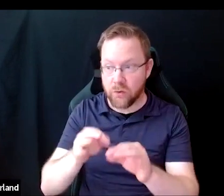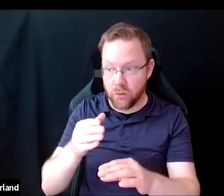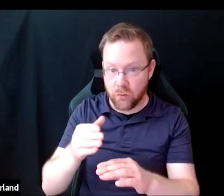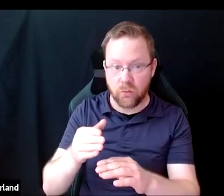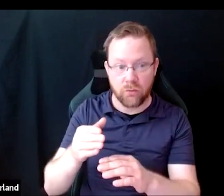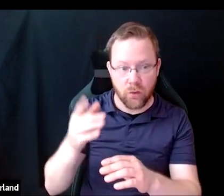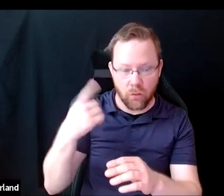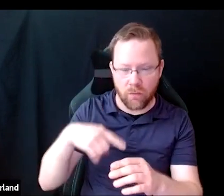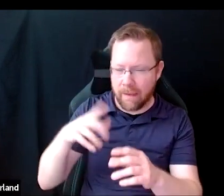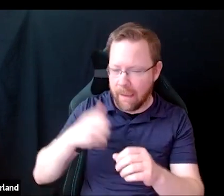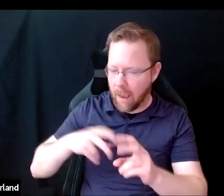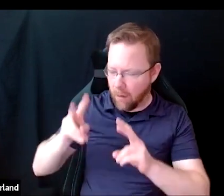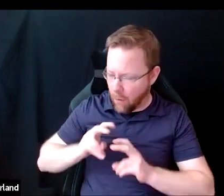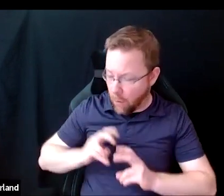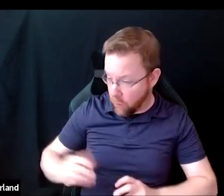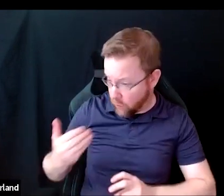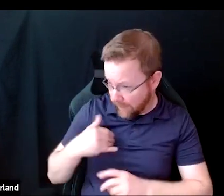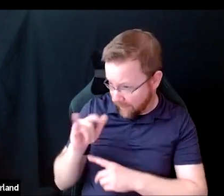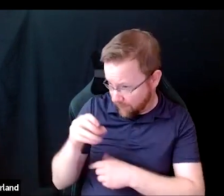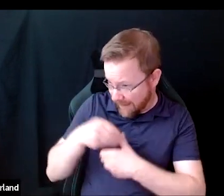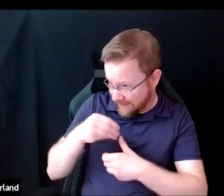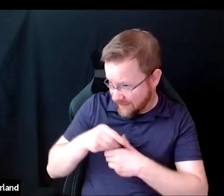that may creep in here.